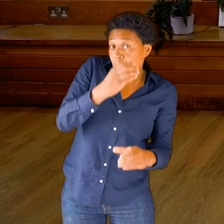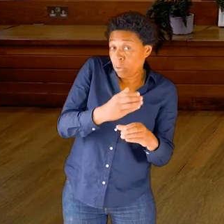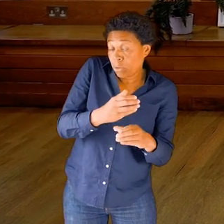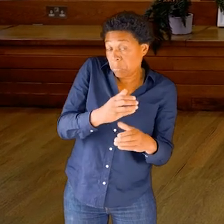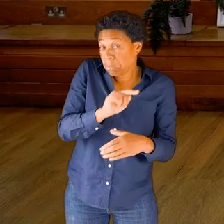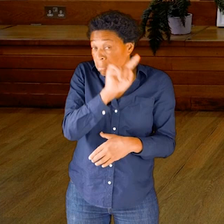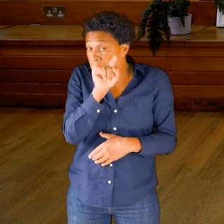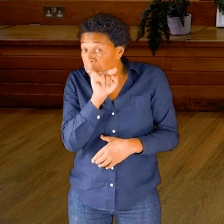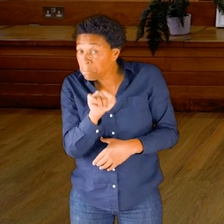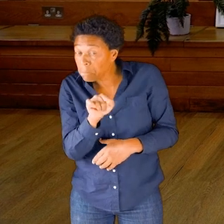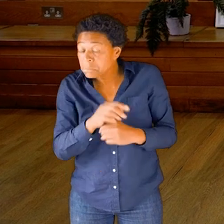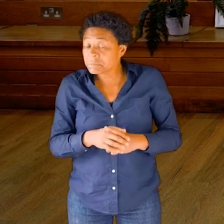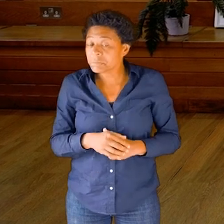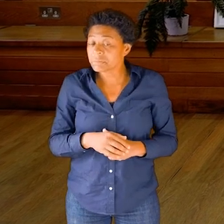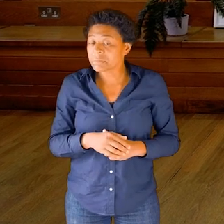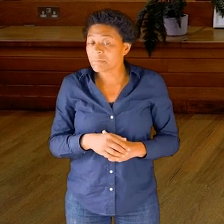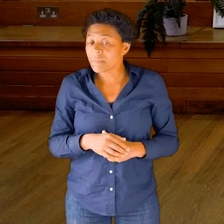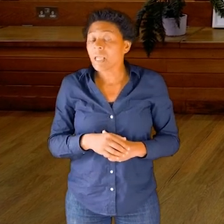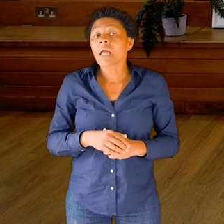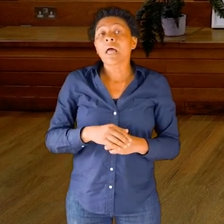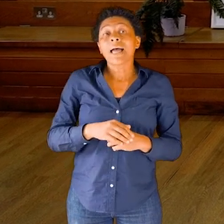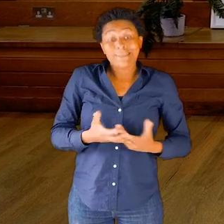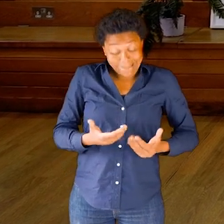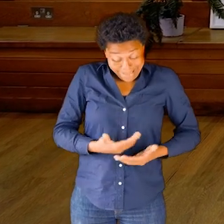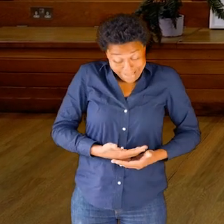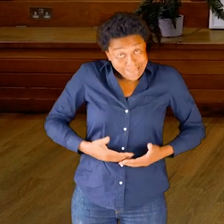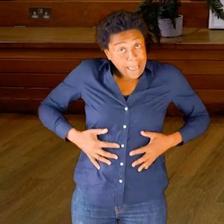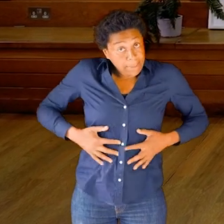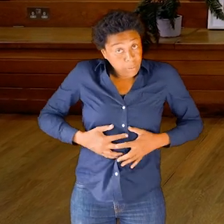And behind the organs of the abdomen lies the spine.